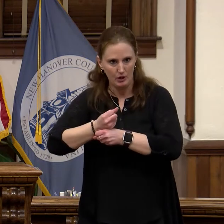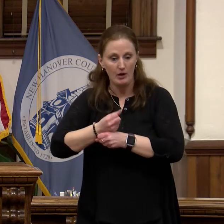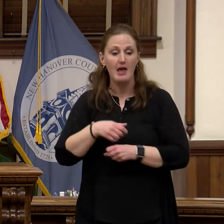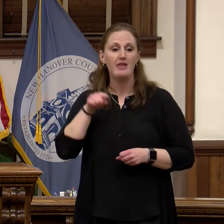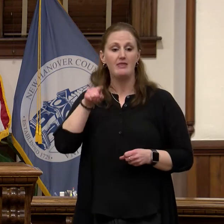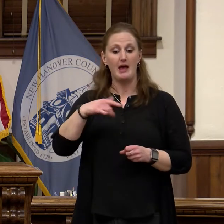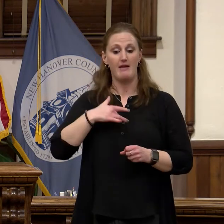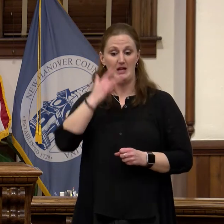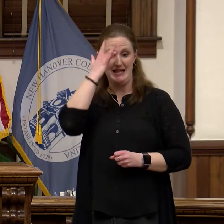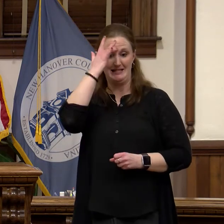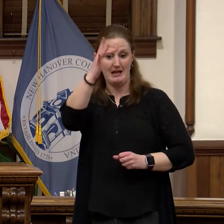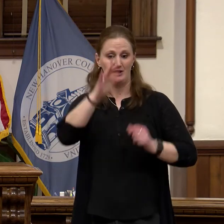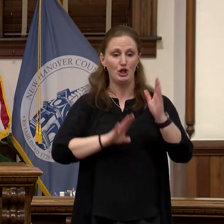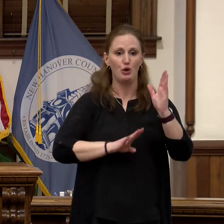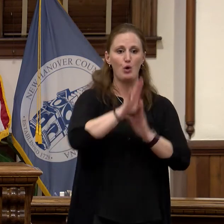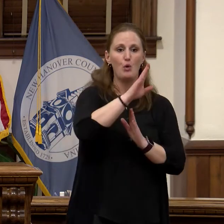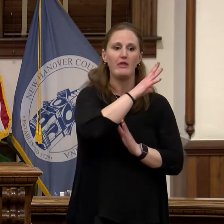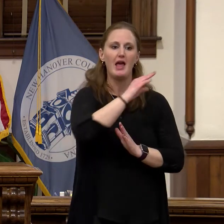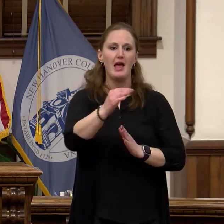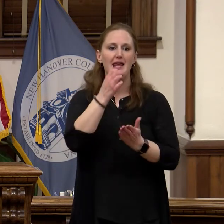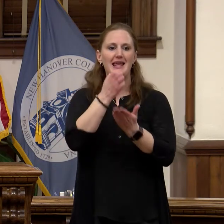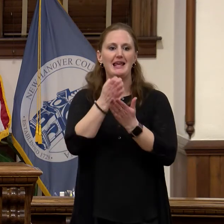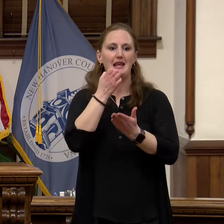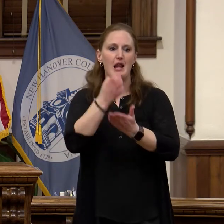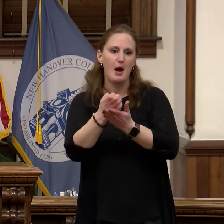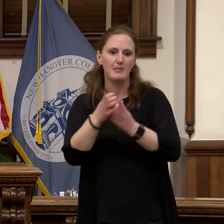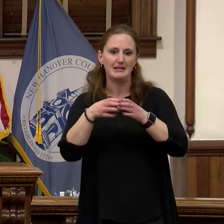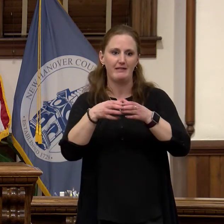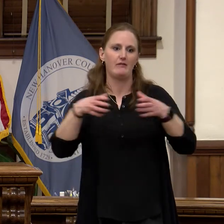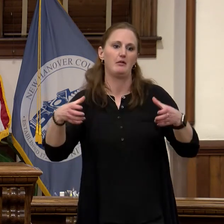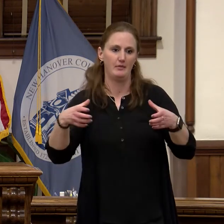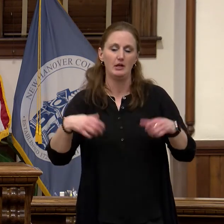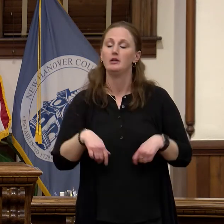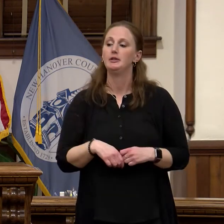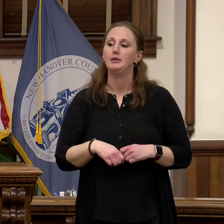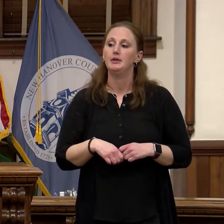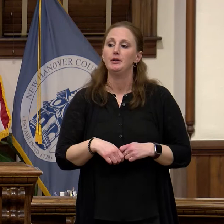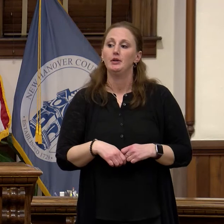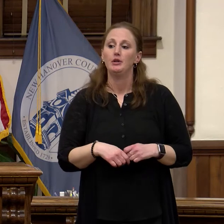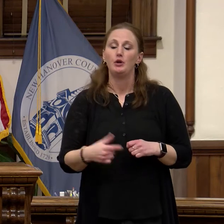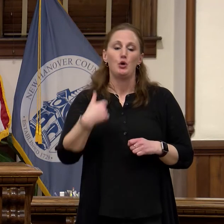economic development, superior education and workforce and superior Public Health